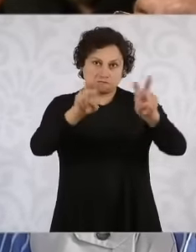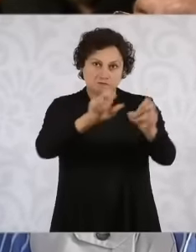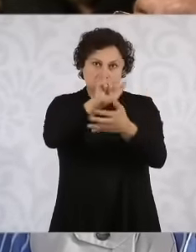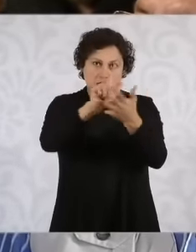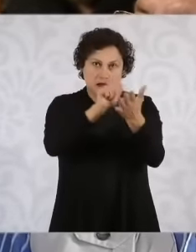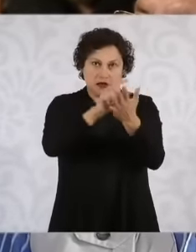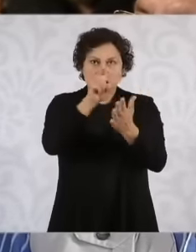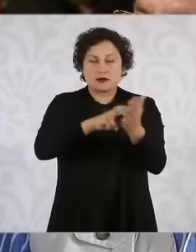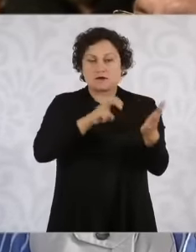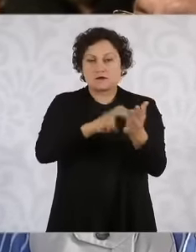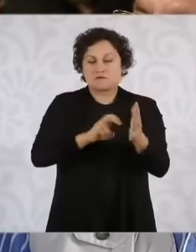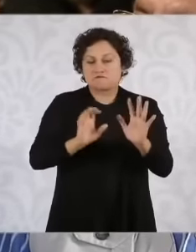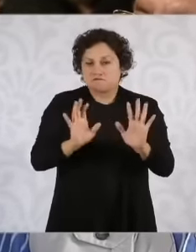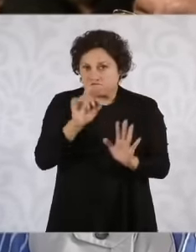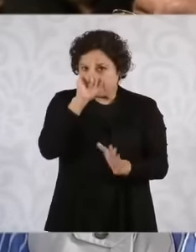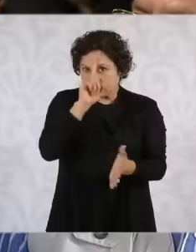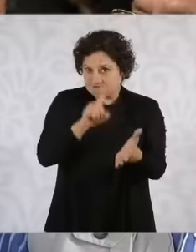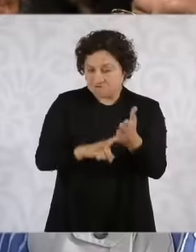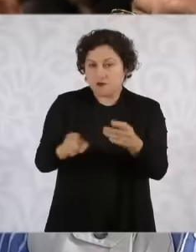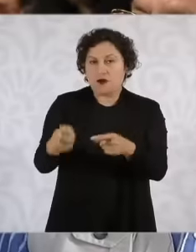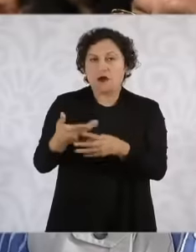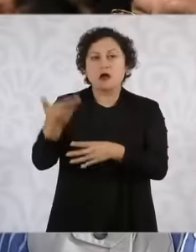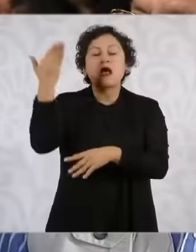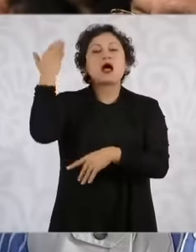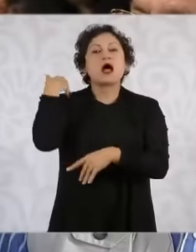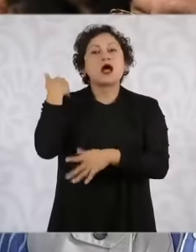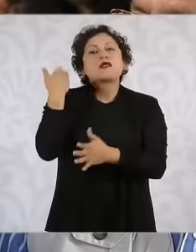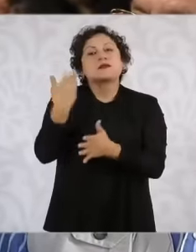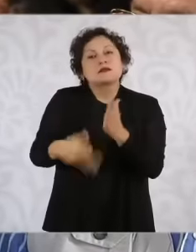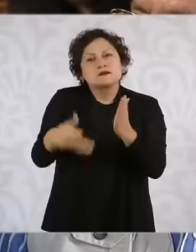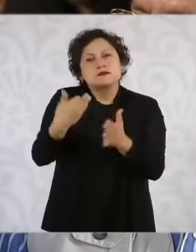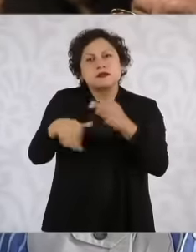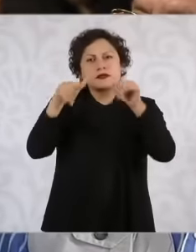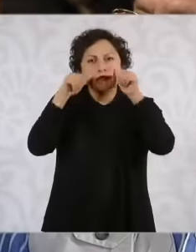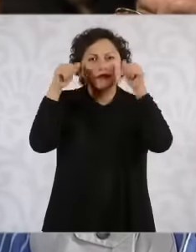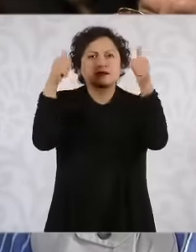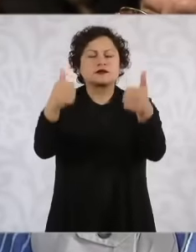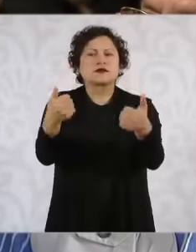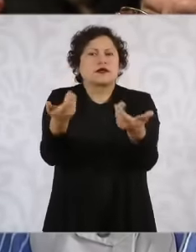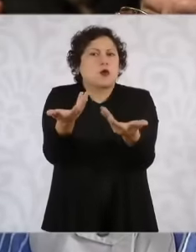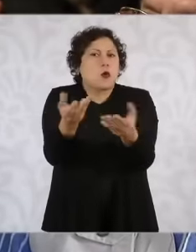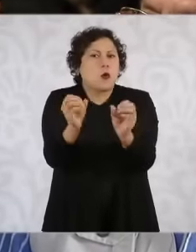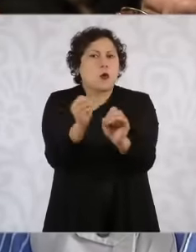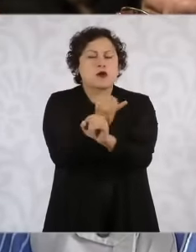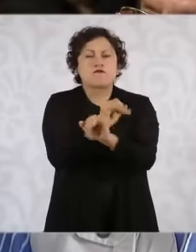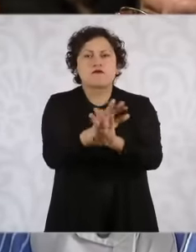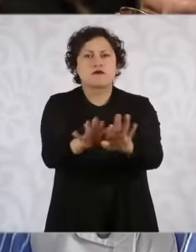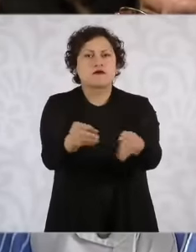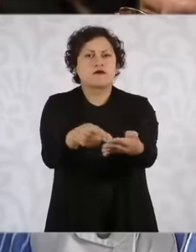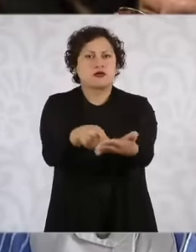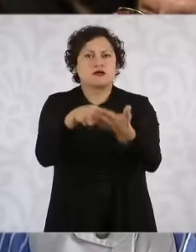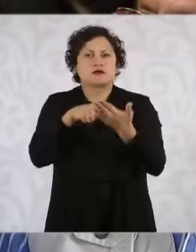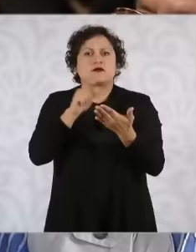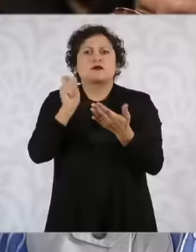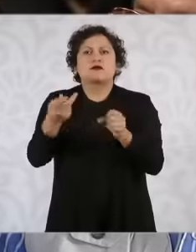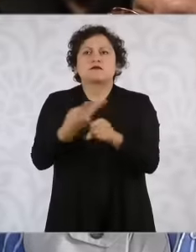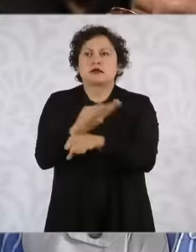a report was not left pending on how it was reduced, impunity was fought in this sense